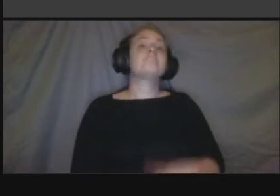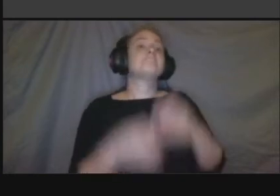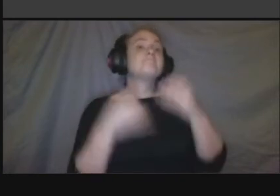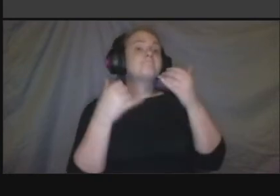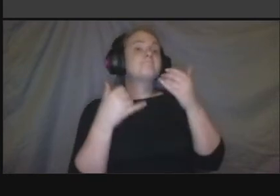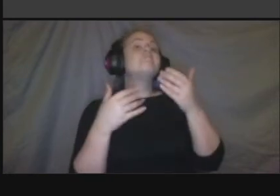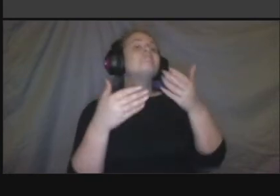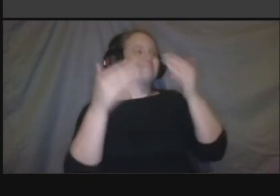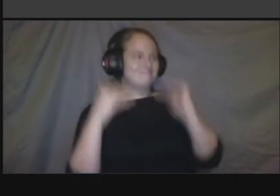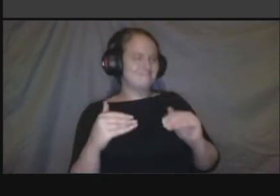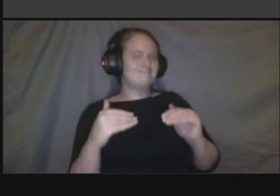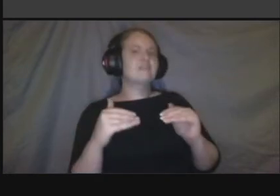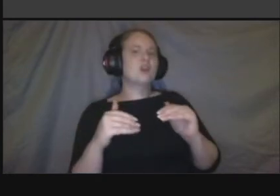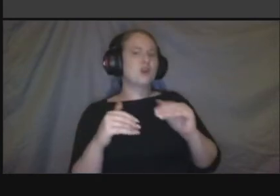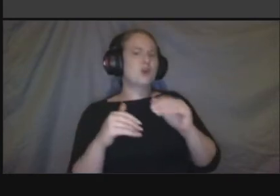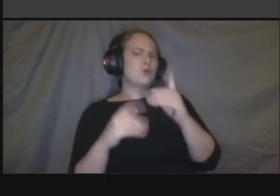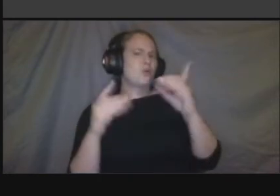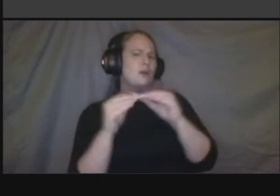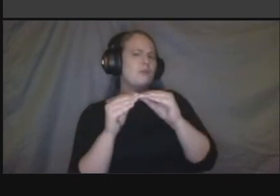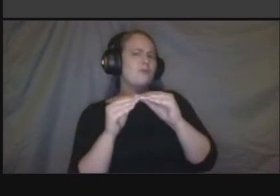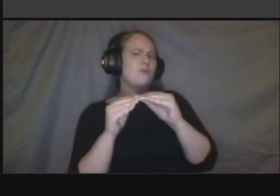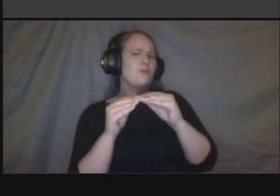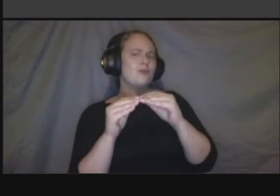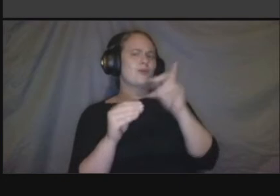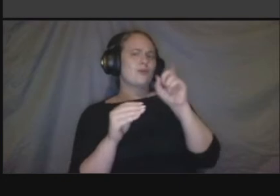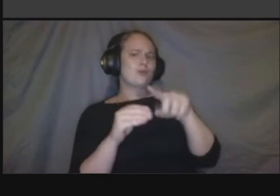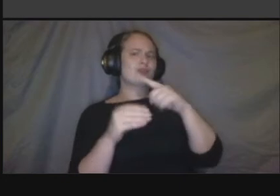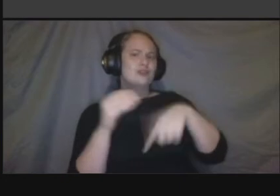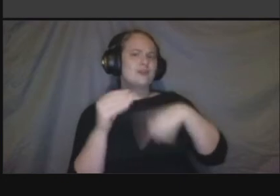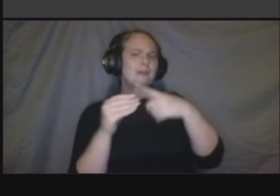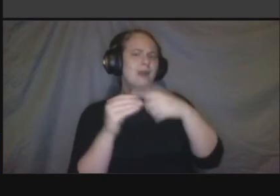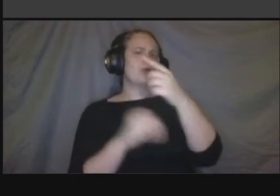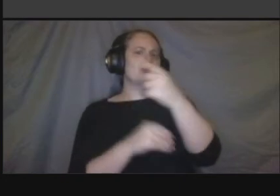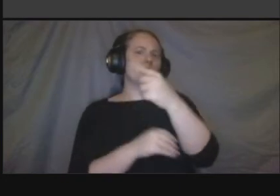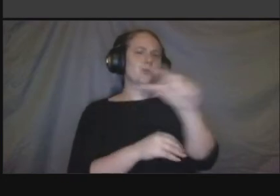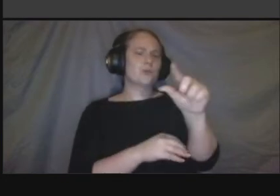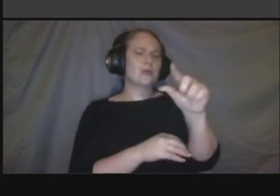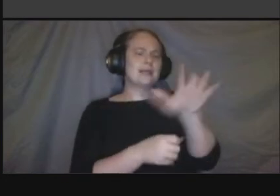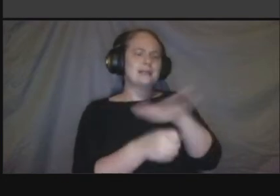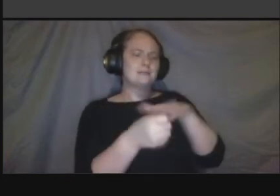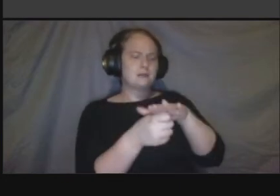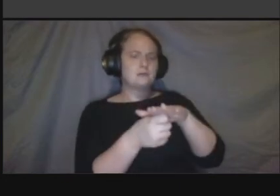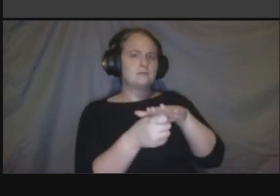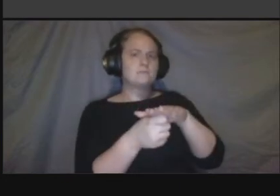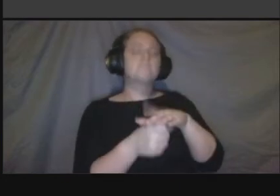question right now there seems to be a lot of sidewalk in some areas but not a lot of green